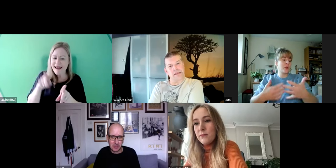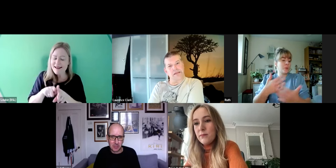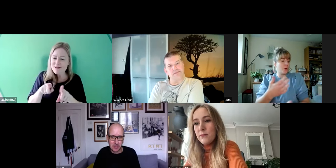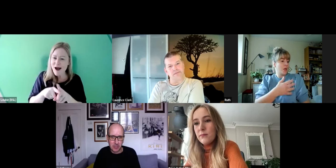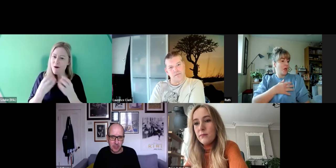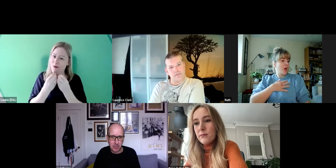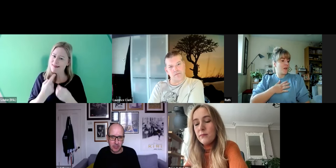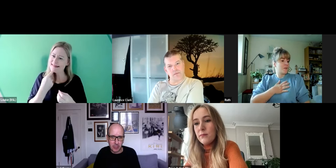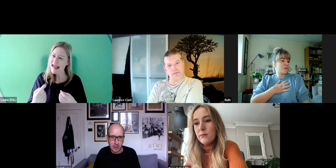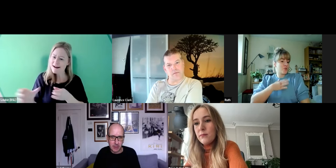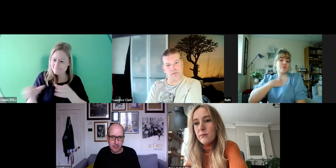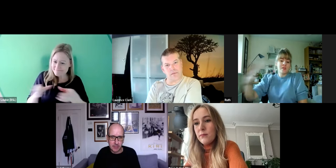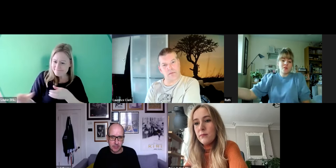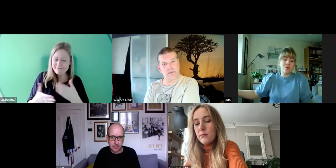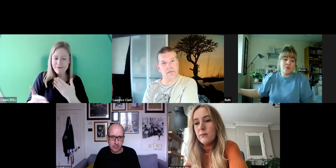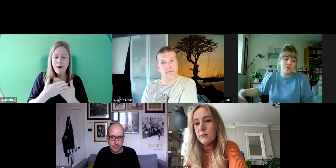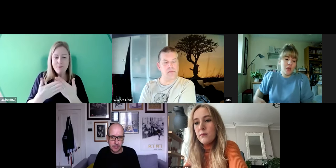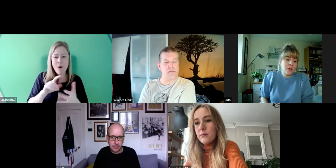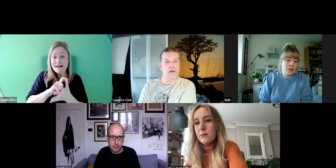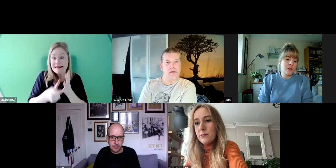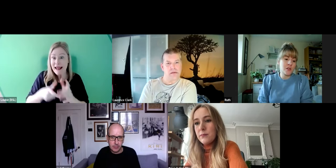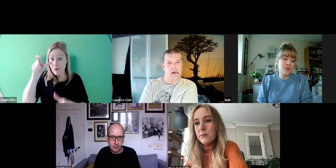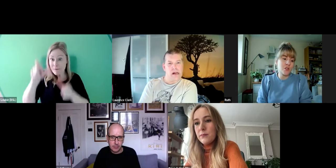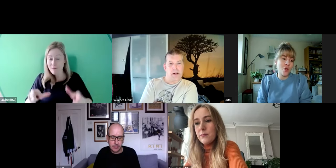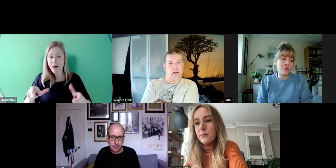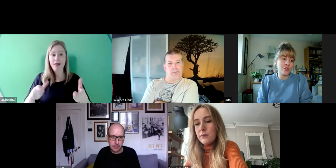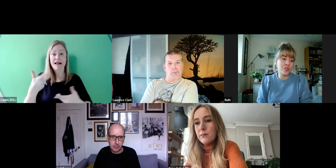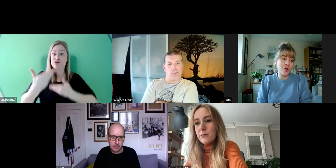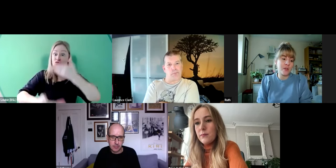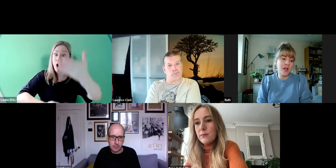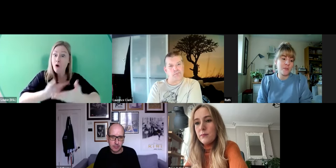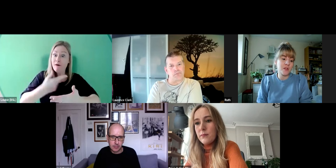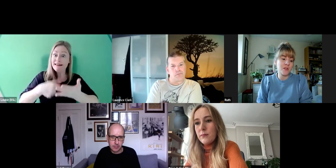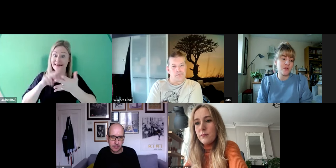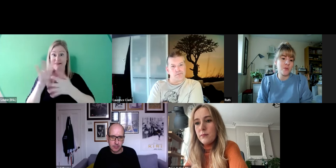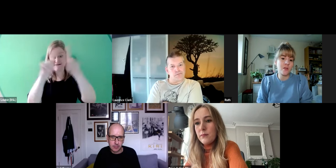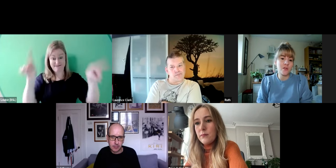people and stories on screen because there's so much that's not been tapped into as well.